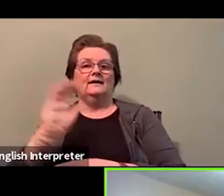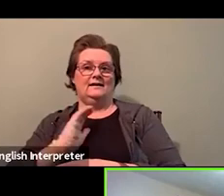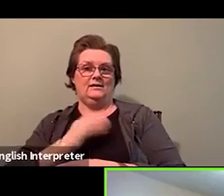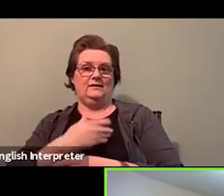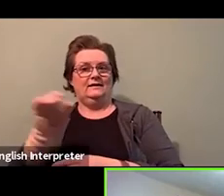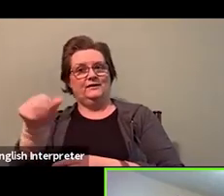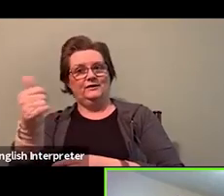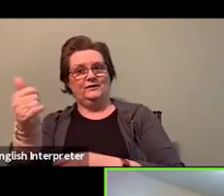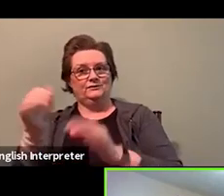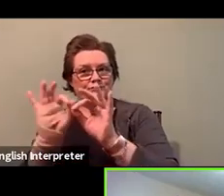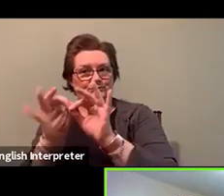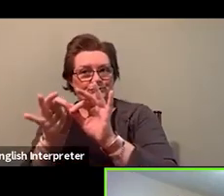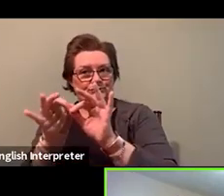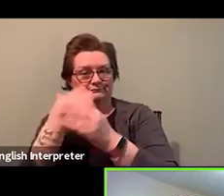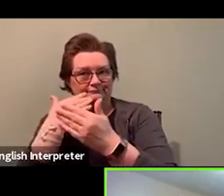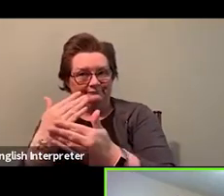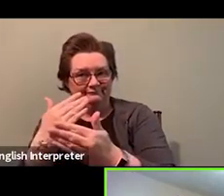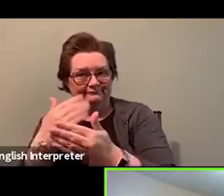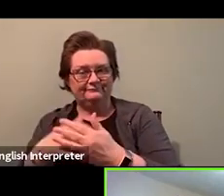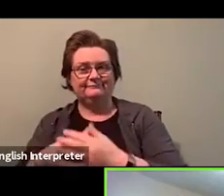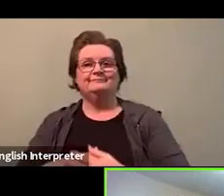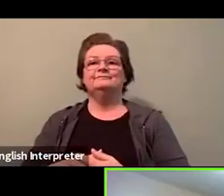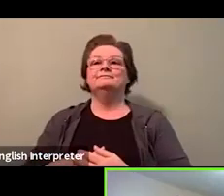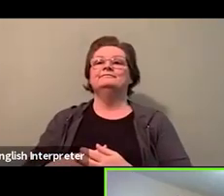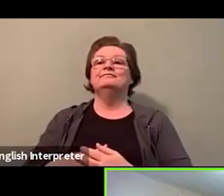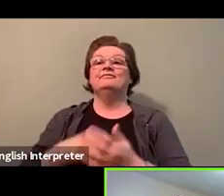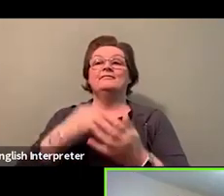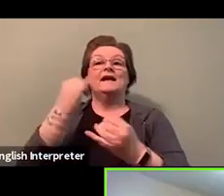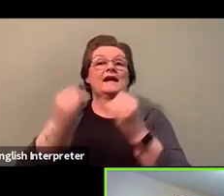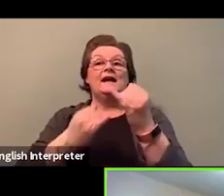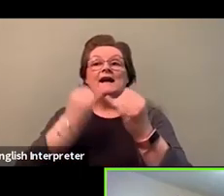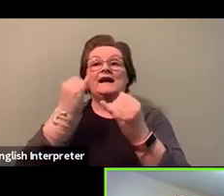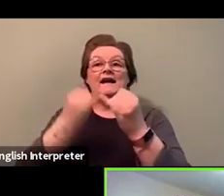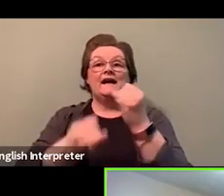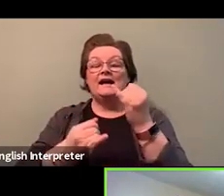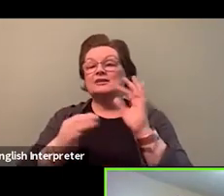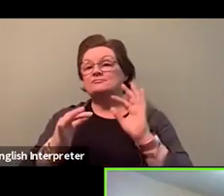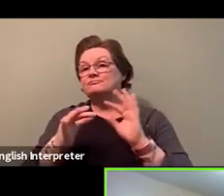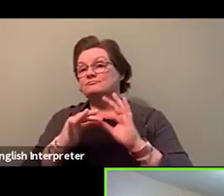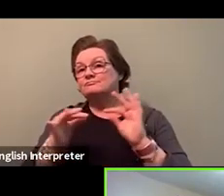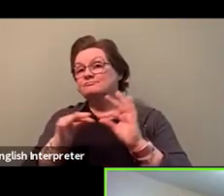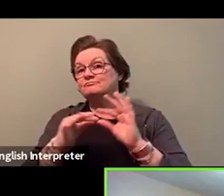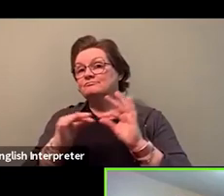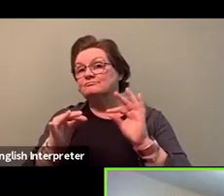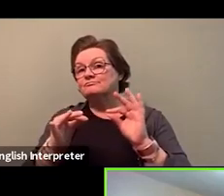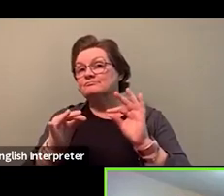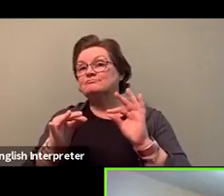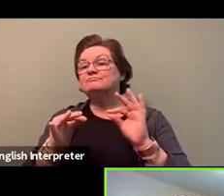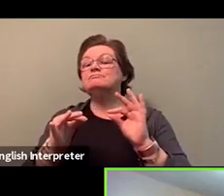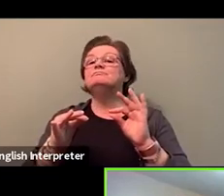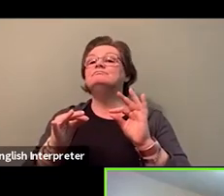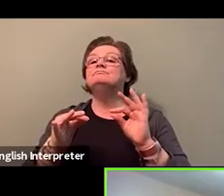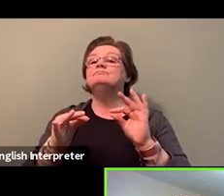And to close off, to paraphrase, I mean, Ms. Yolanda gave some great quotes,